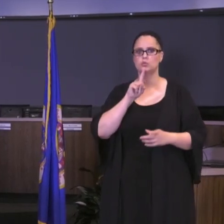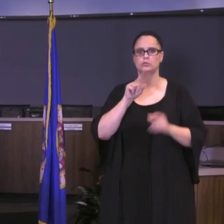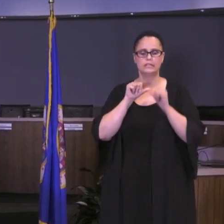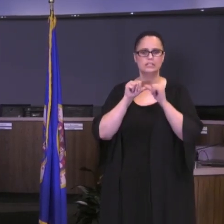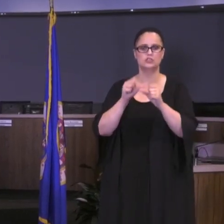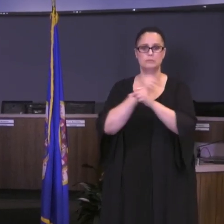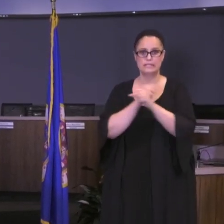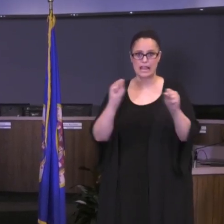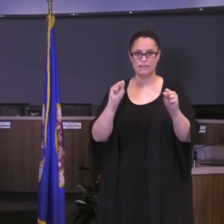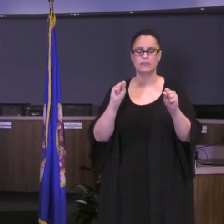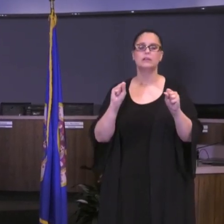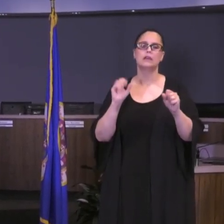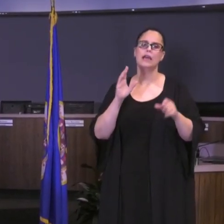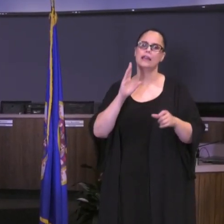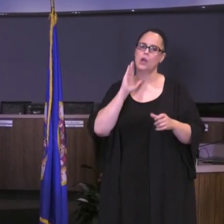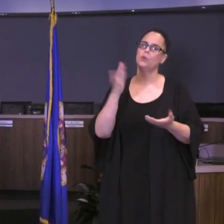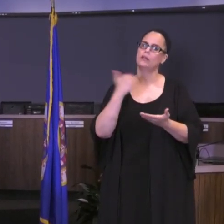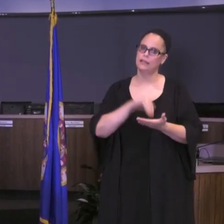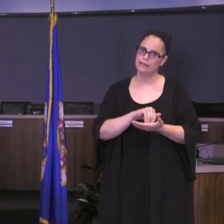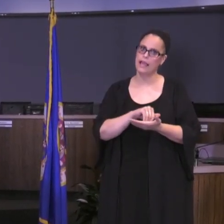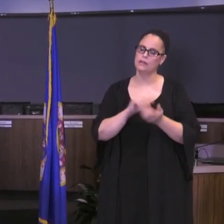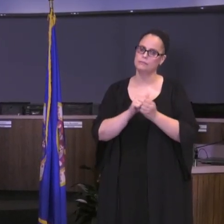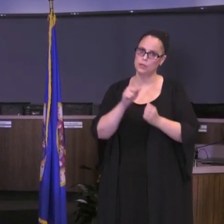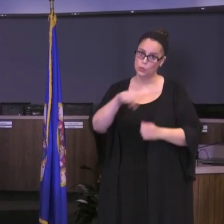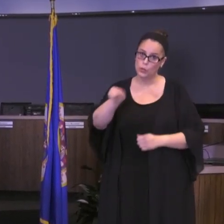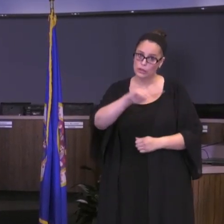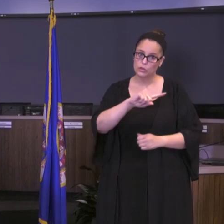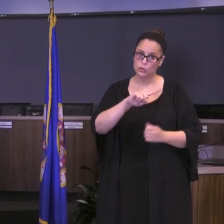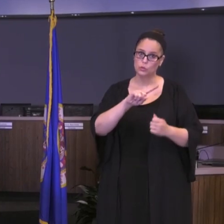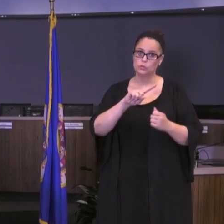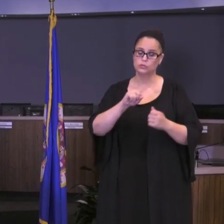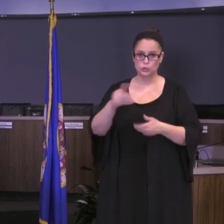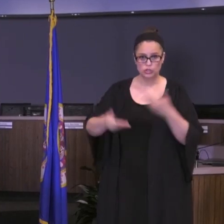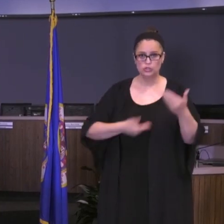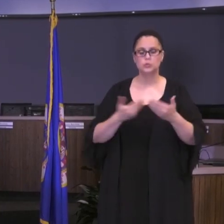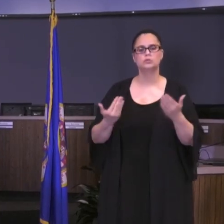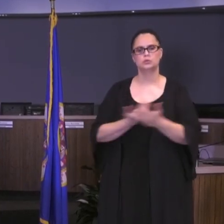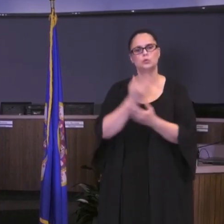very shortly to introduce new or additional information. Thank you everybody.